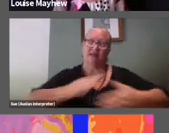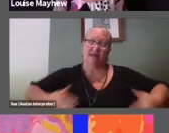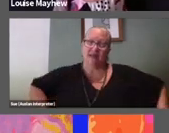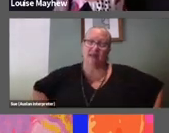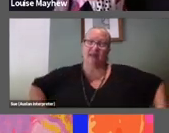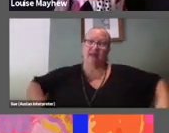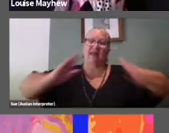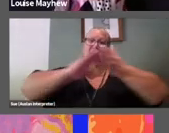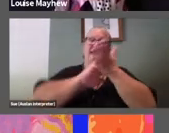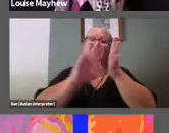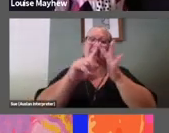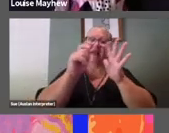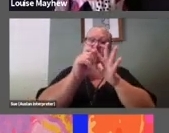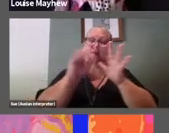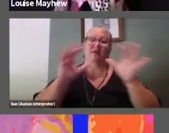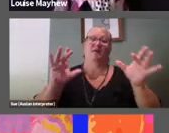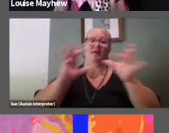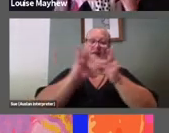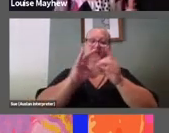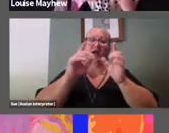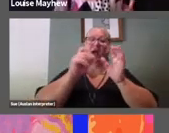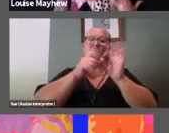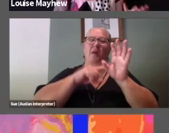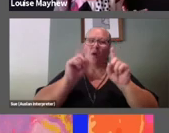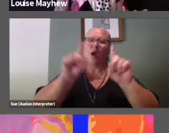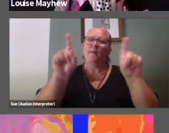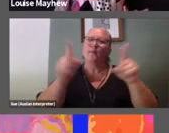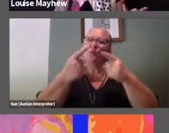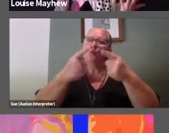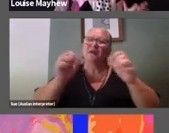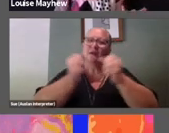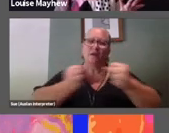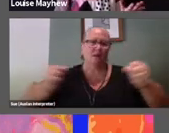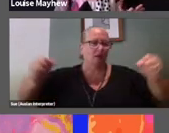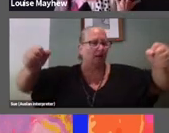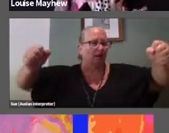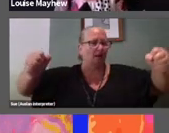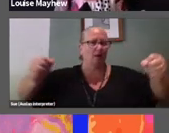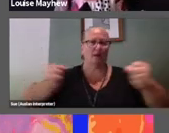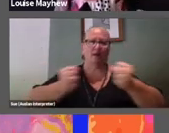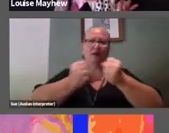attached by an accordion. So we can imagine the dissonant sounds that would